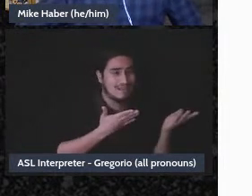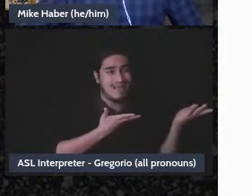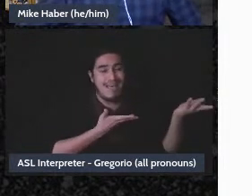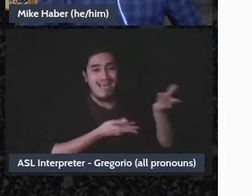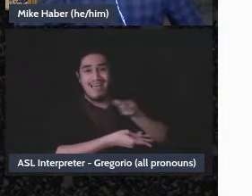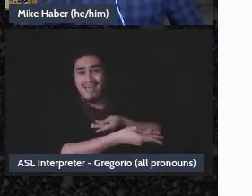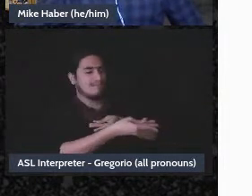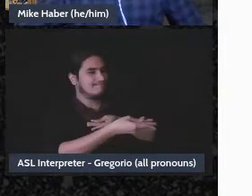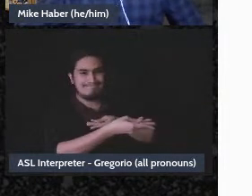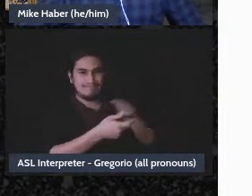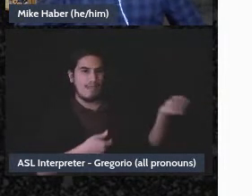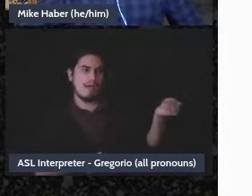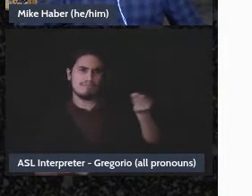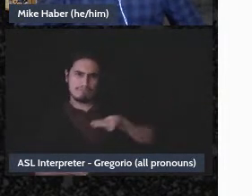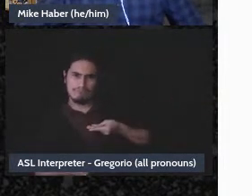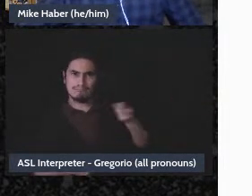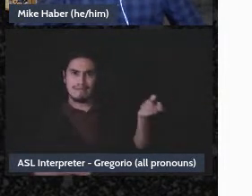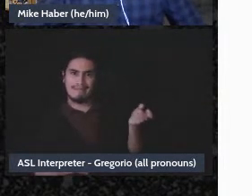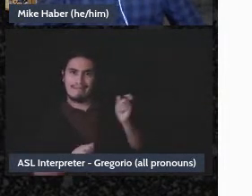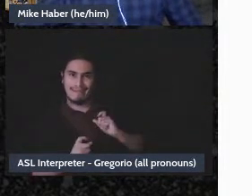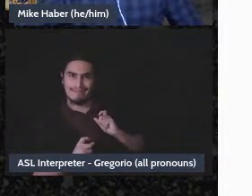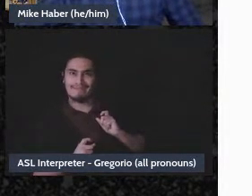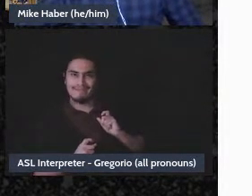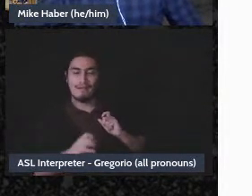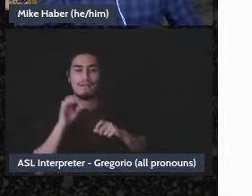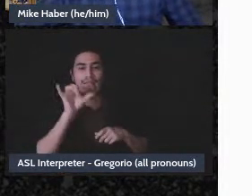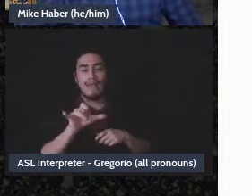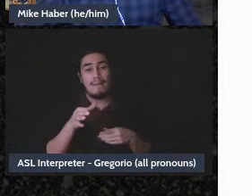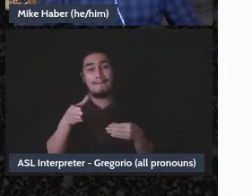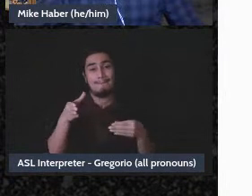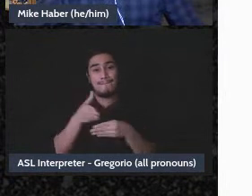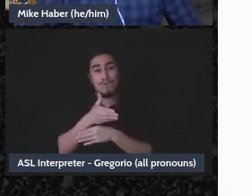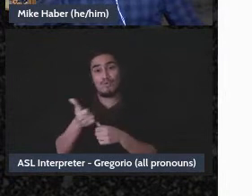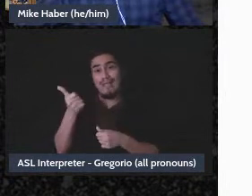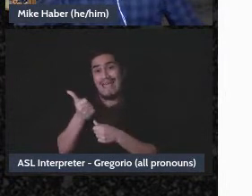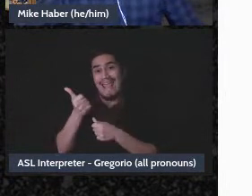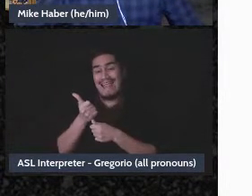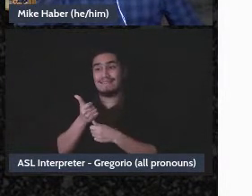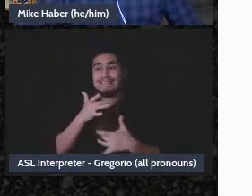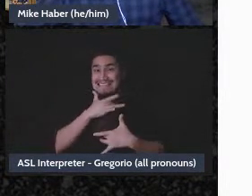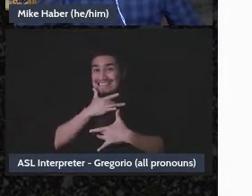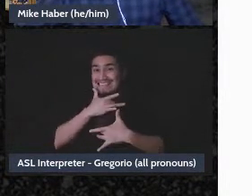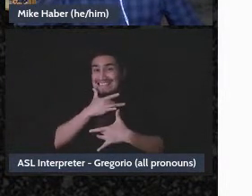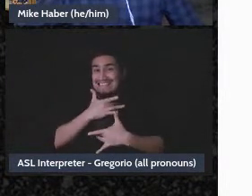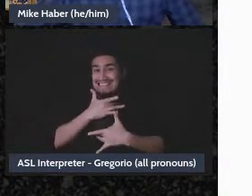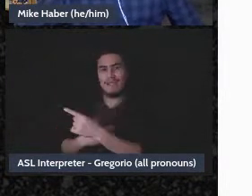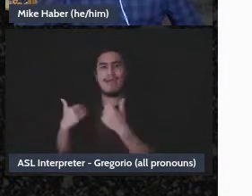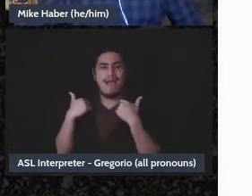many mutual aid activities seem to meet the definition of gifts but not all.